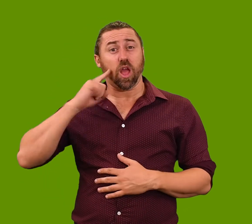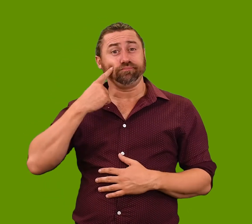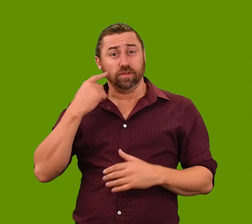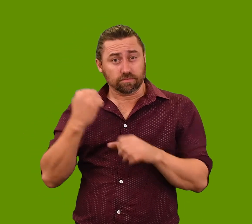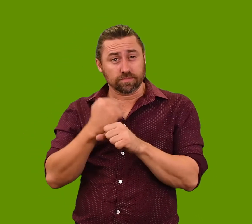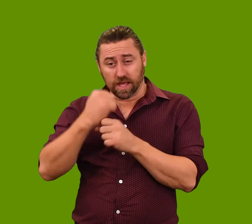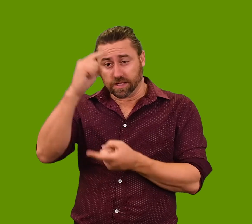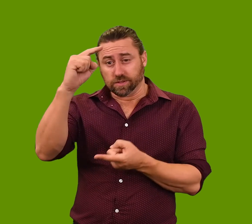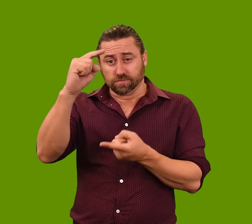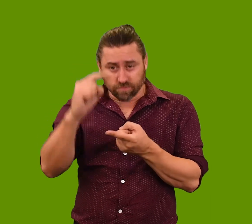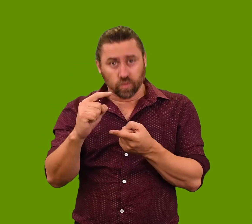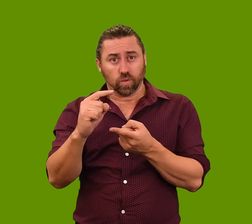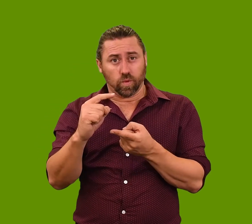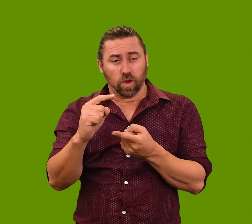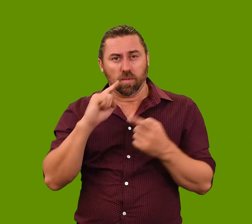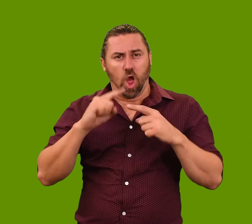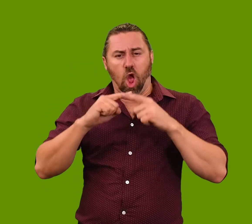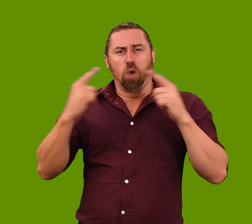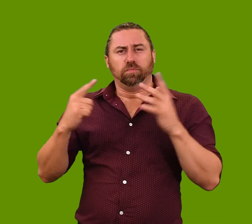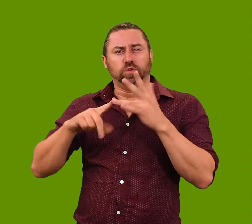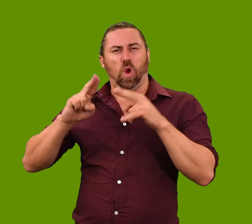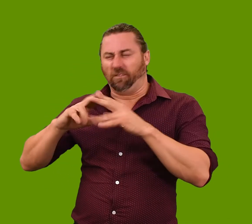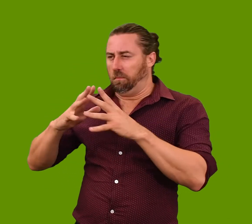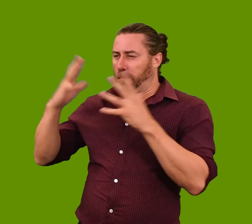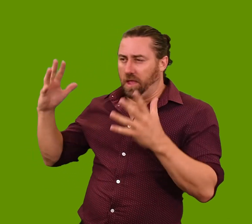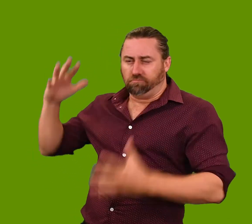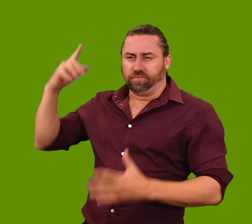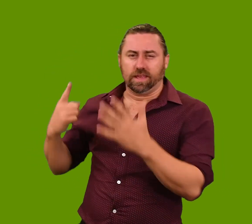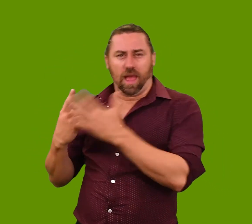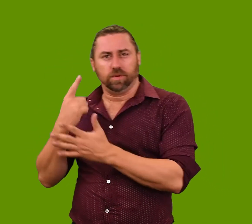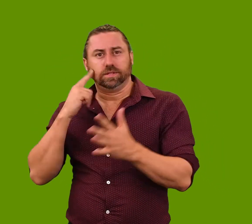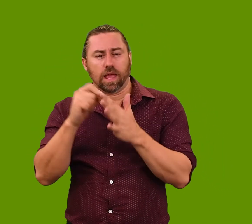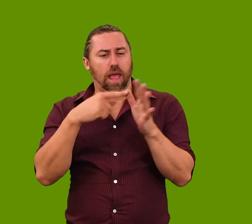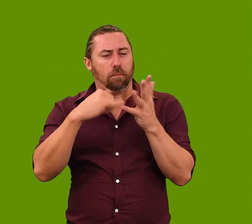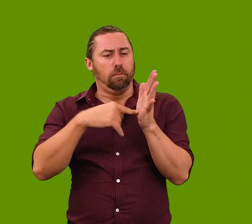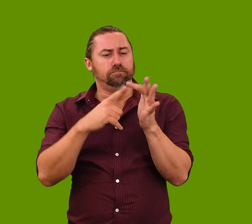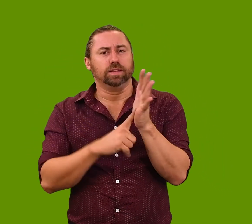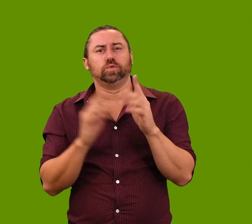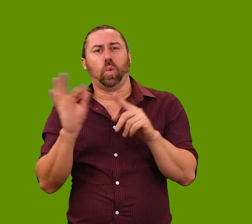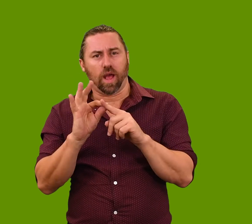The work is deliberately small in scale to be the opposite of monumental, and pastel colours